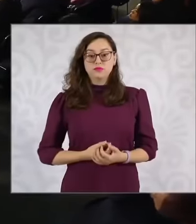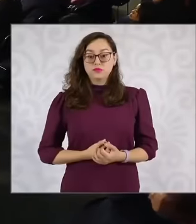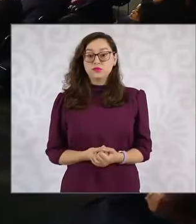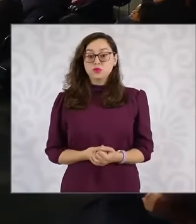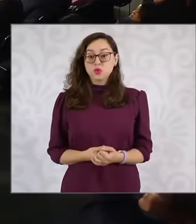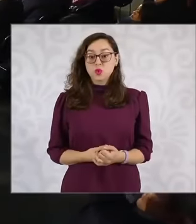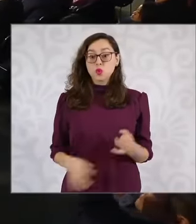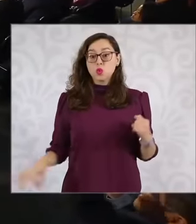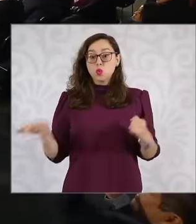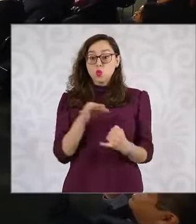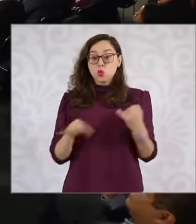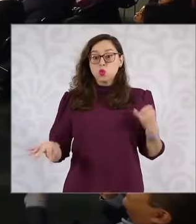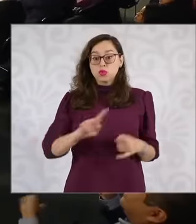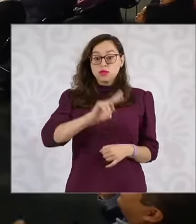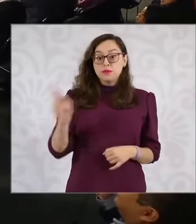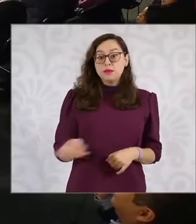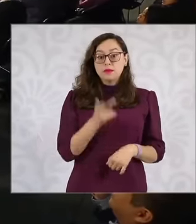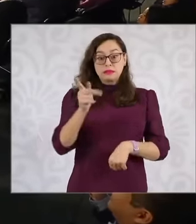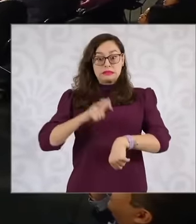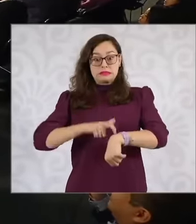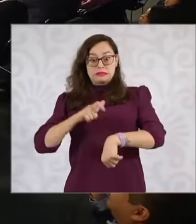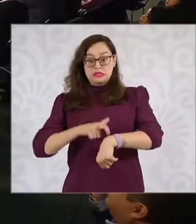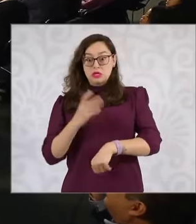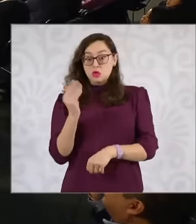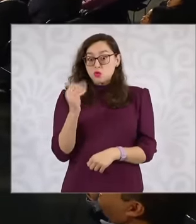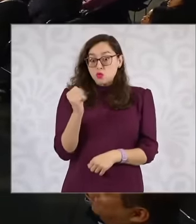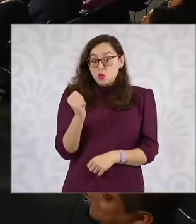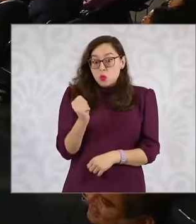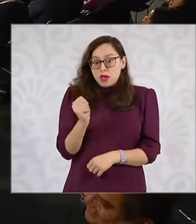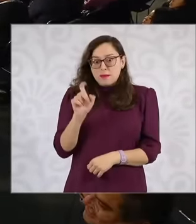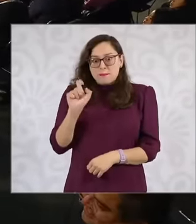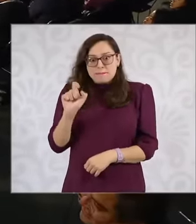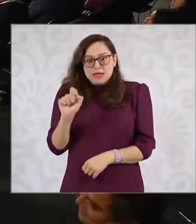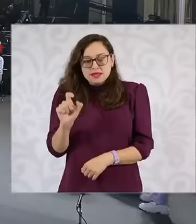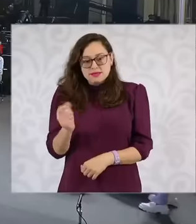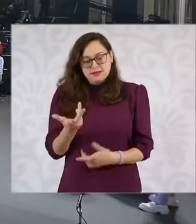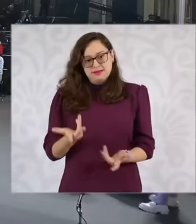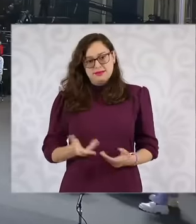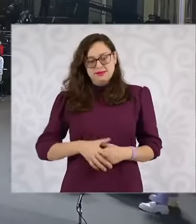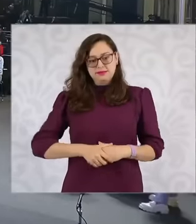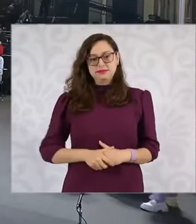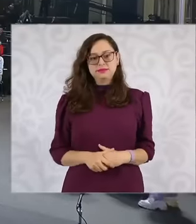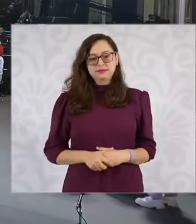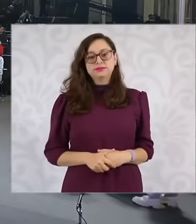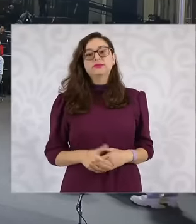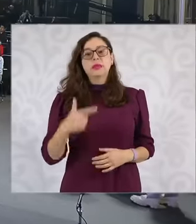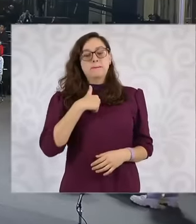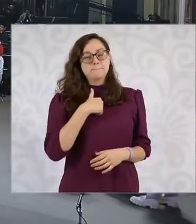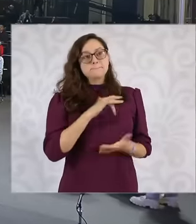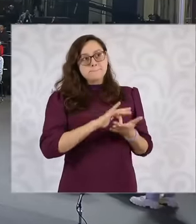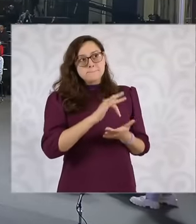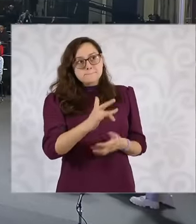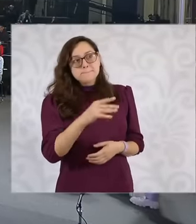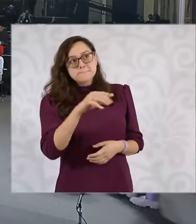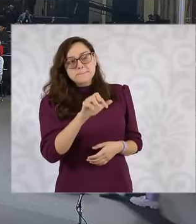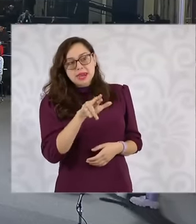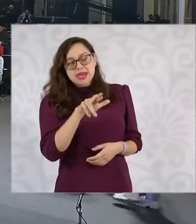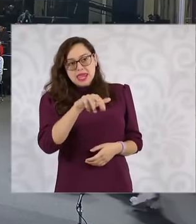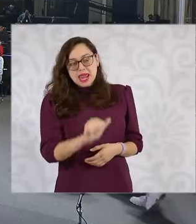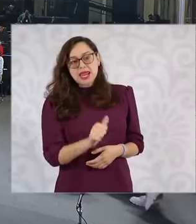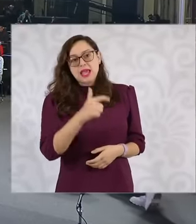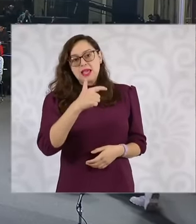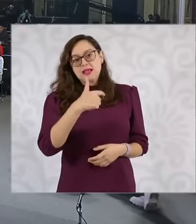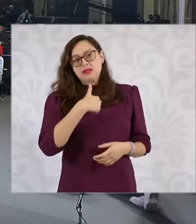it is already 9 and 20 almost 20 Thank you Mariana Madrid from albavisión eh president taking up a little bit of what